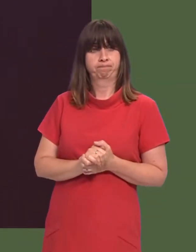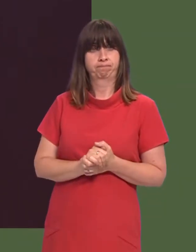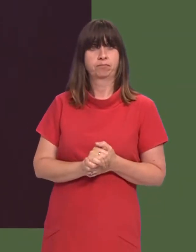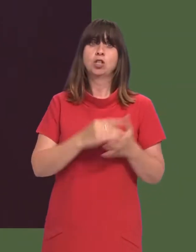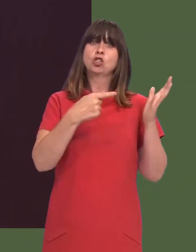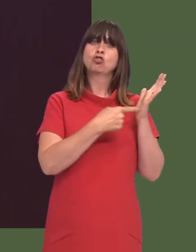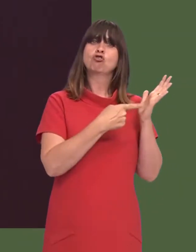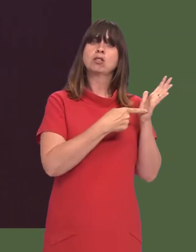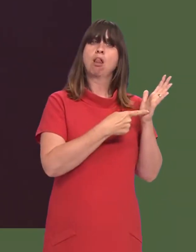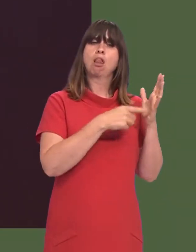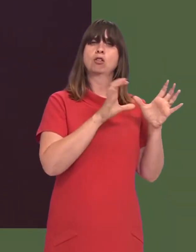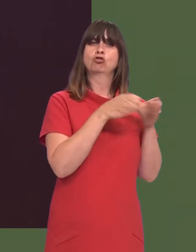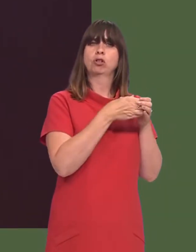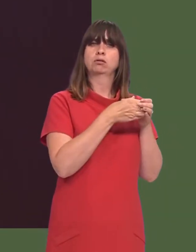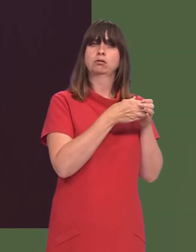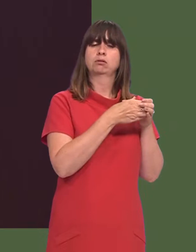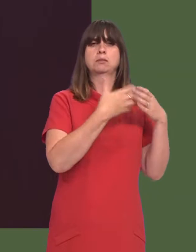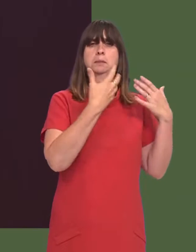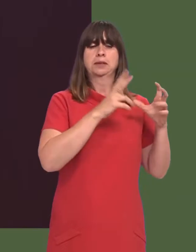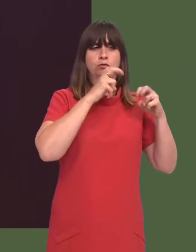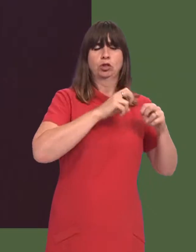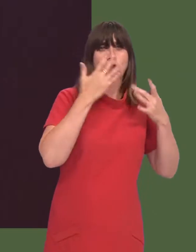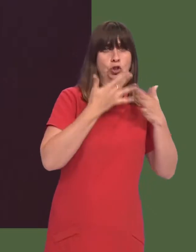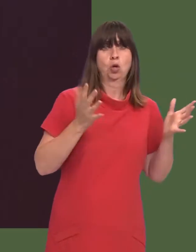New research from the Trussell Trust suggests that, and I quote,